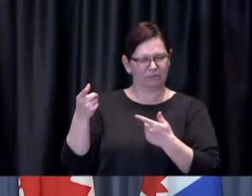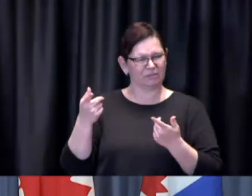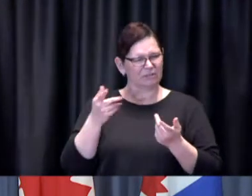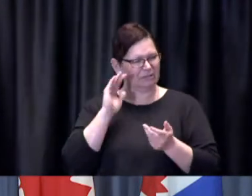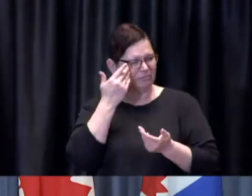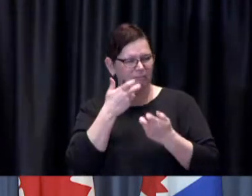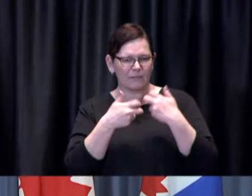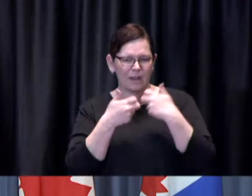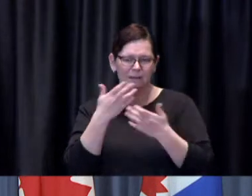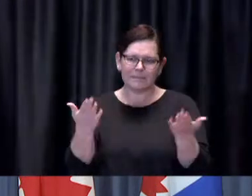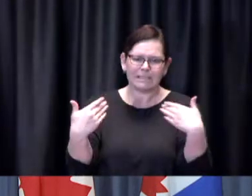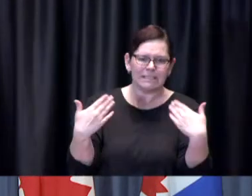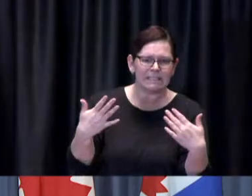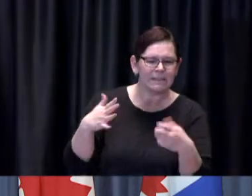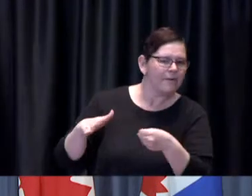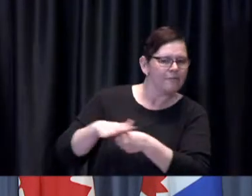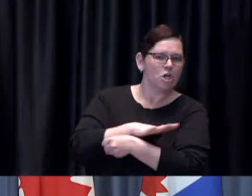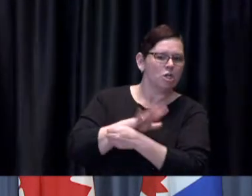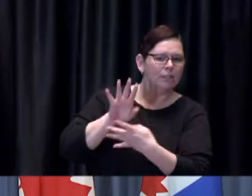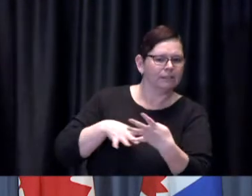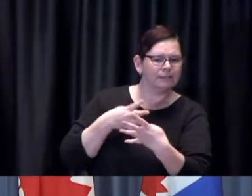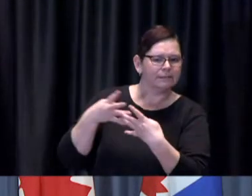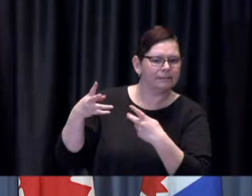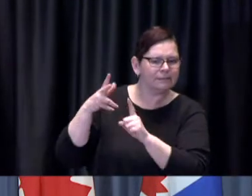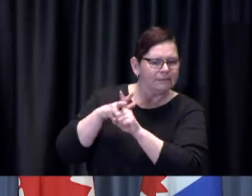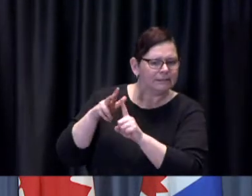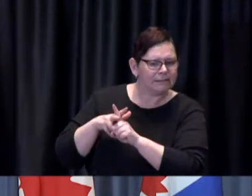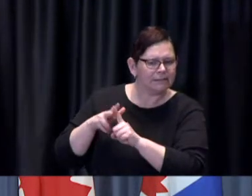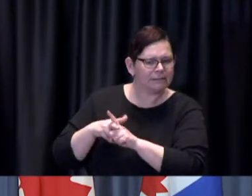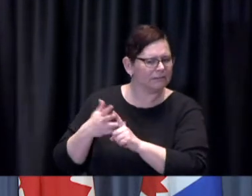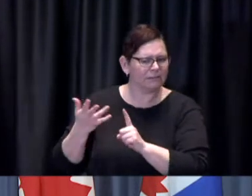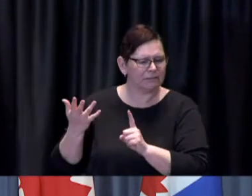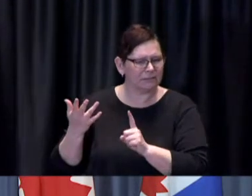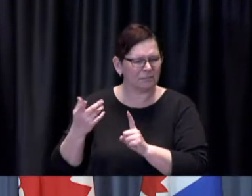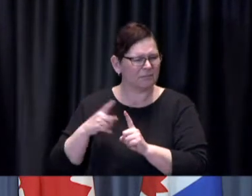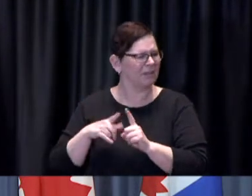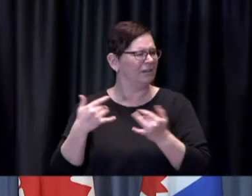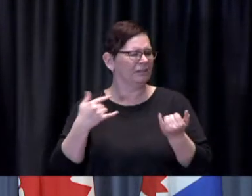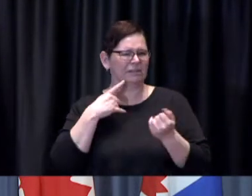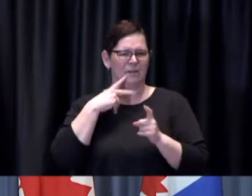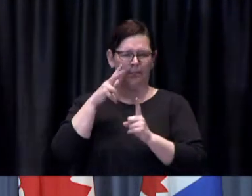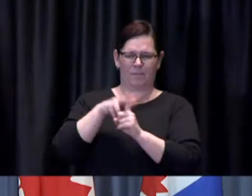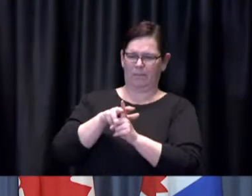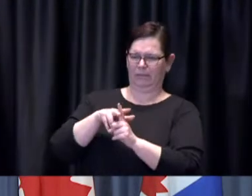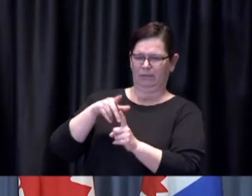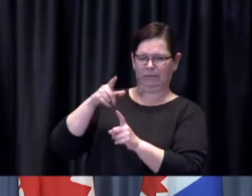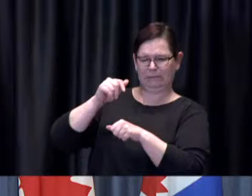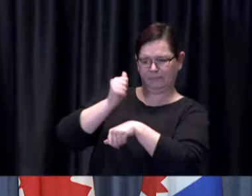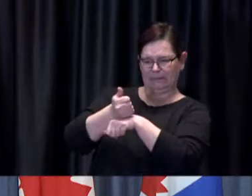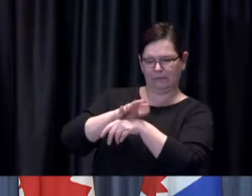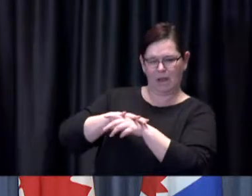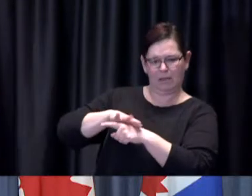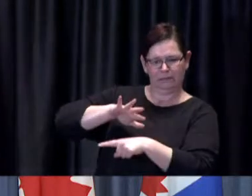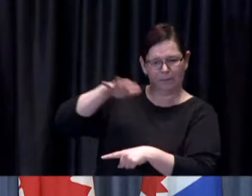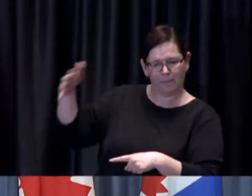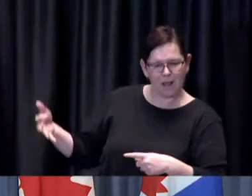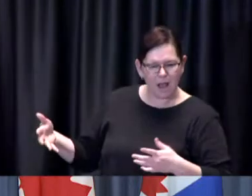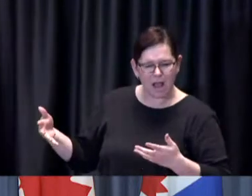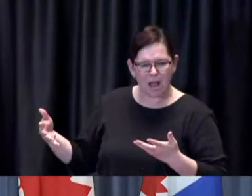and the appointments I guess are based on vaccine supply so what is this sort of done to the planning and distribution of vaccines and has any thought been given to maybe expanding